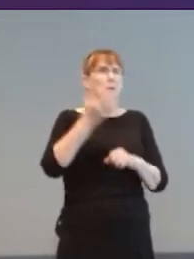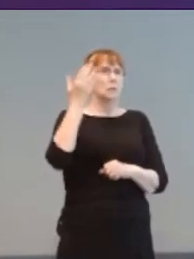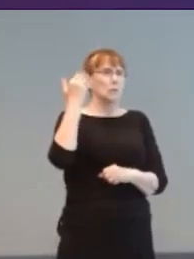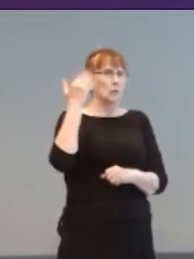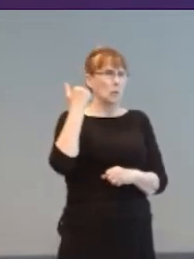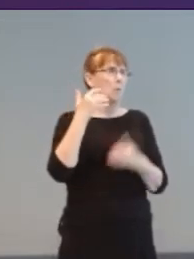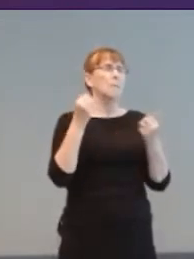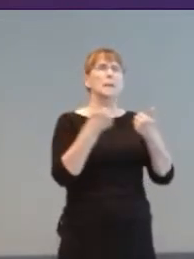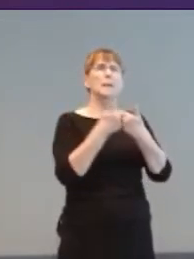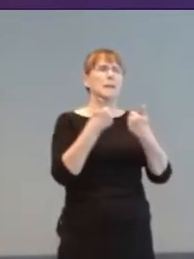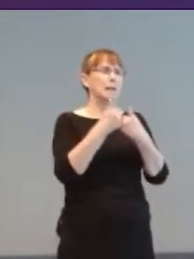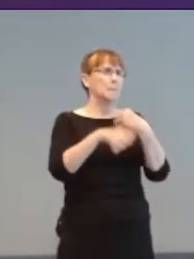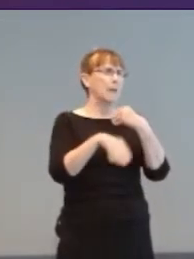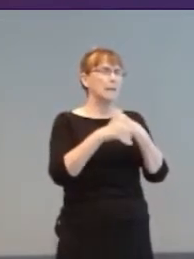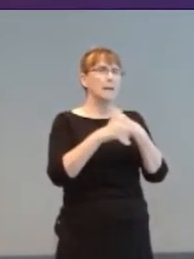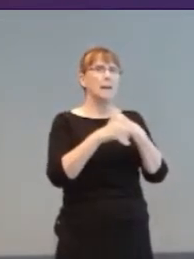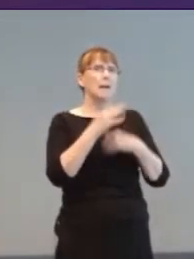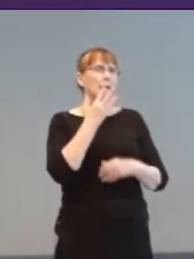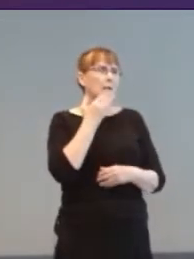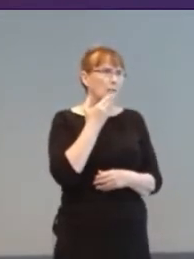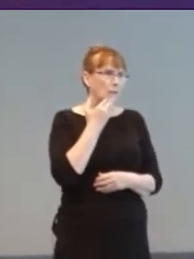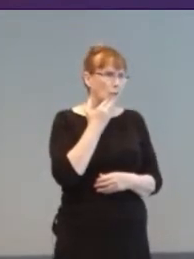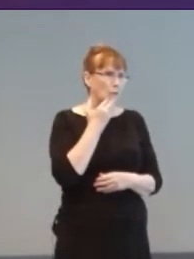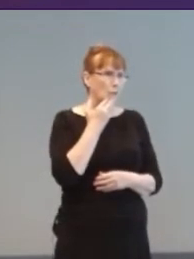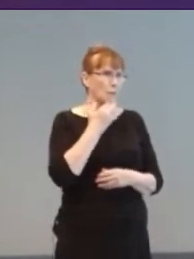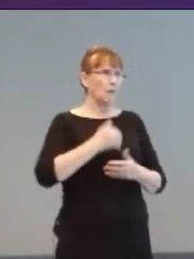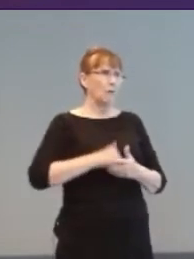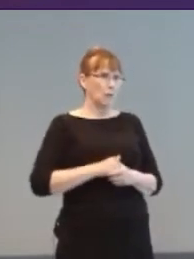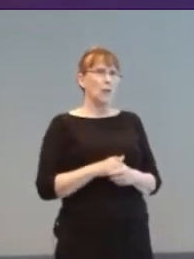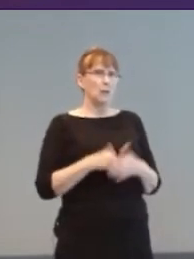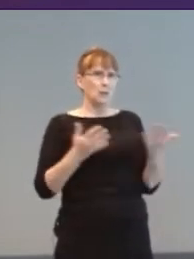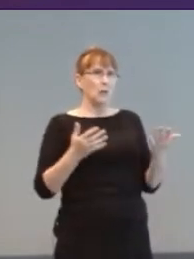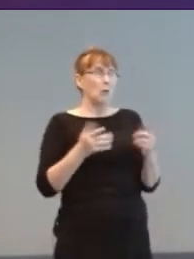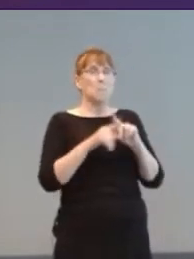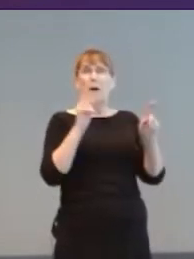9 times out of 10 because monochrome displays were still in common use.